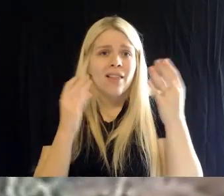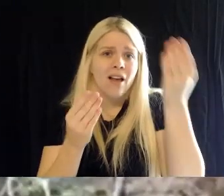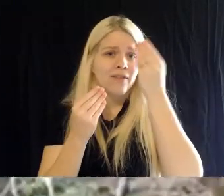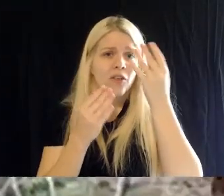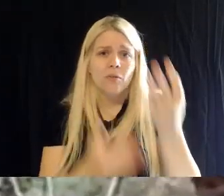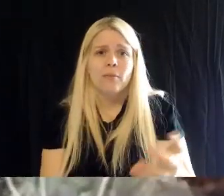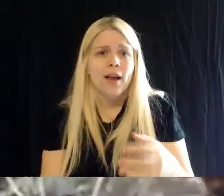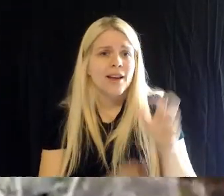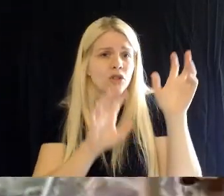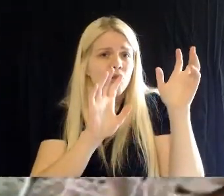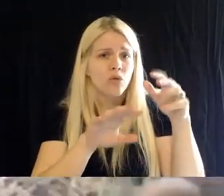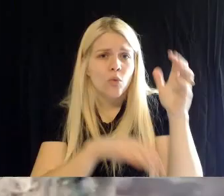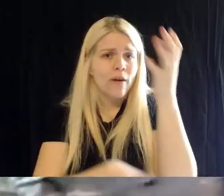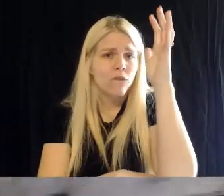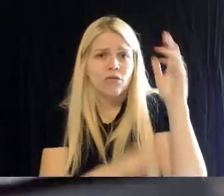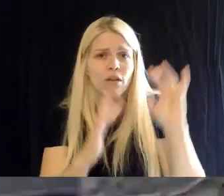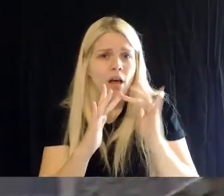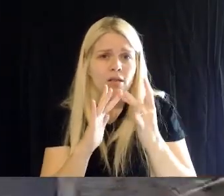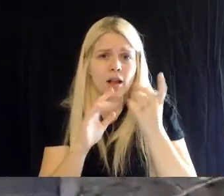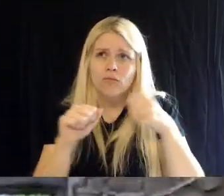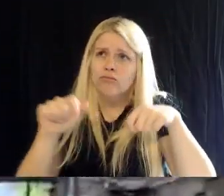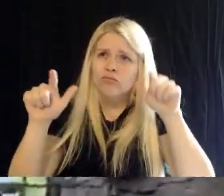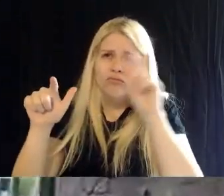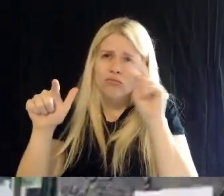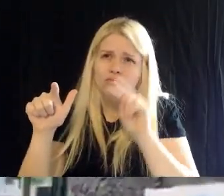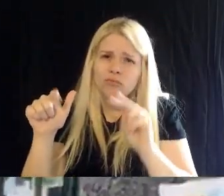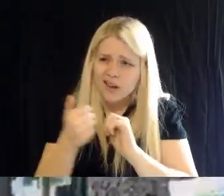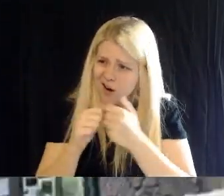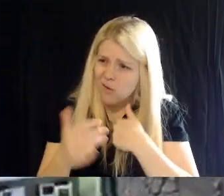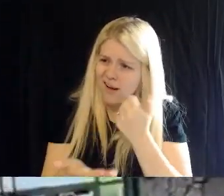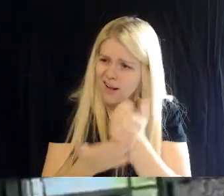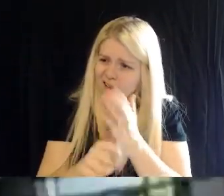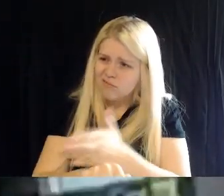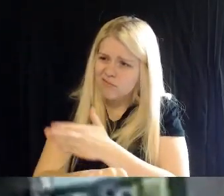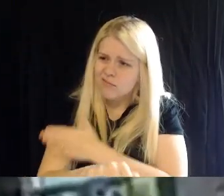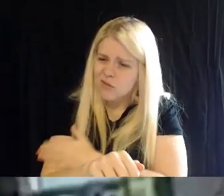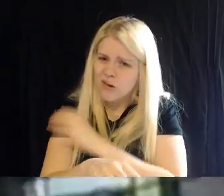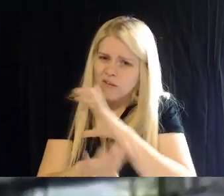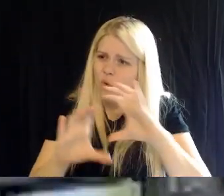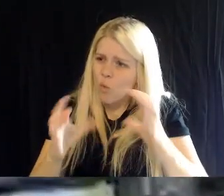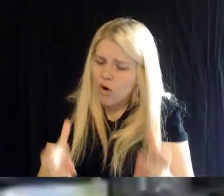you guys can do to help. Britt, thank you very much for your wonderful knowledge